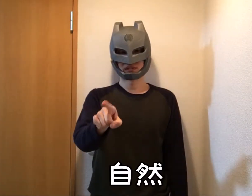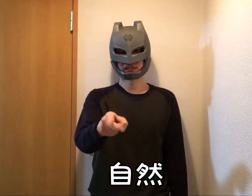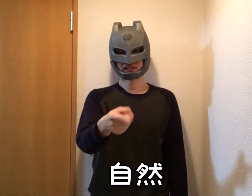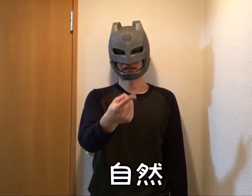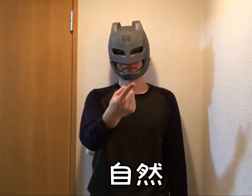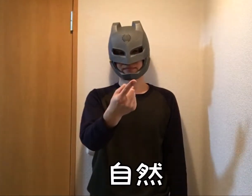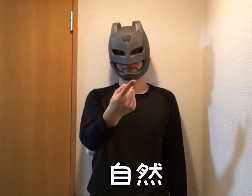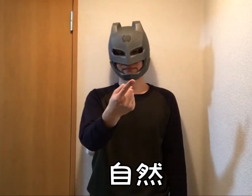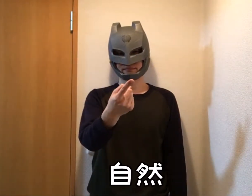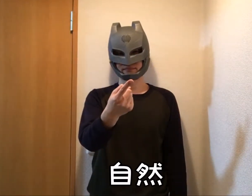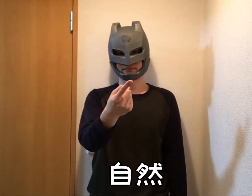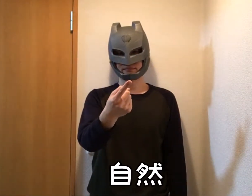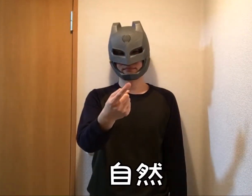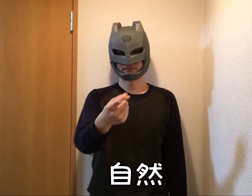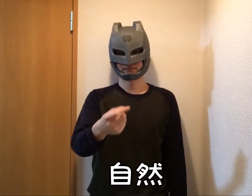Nature